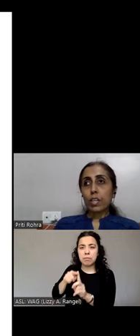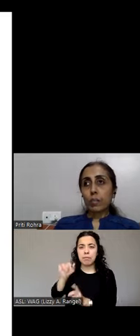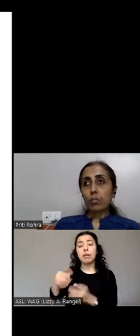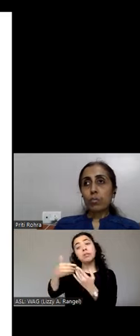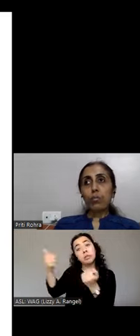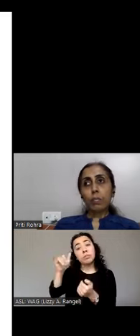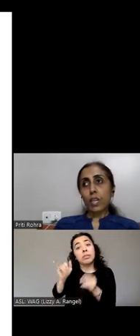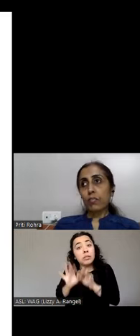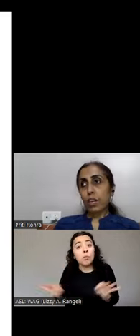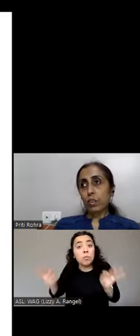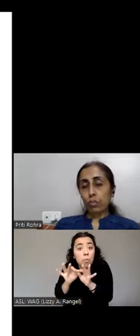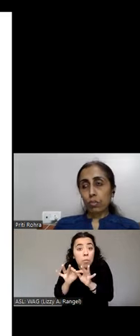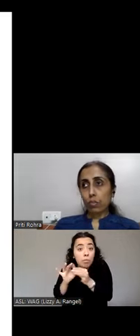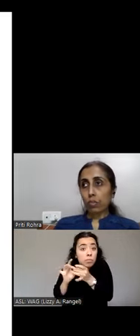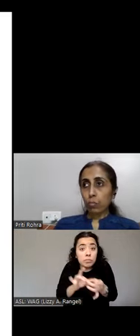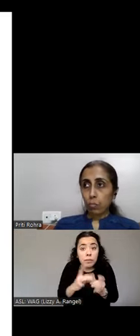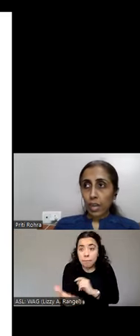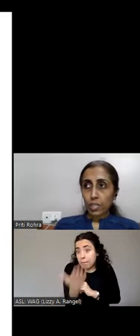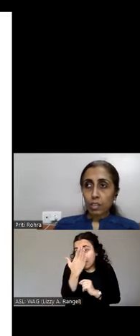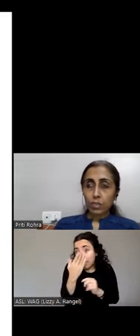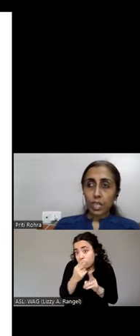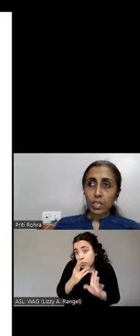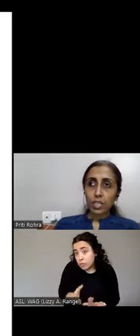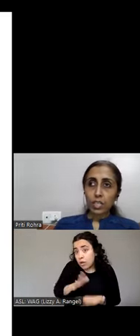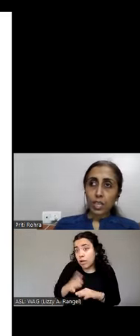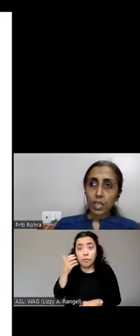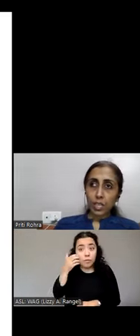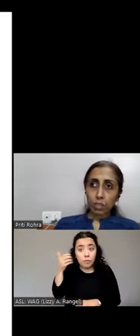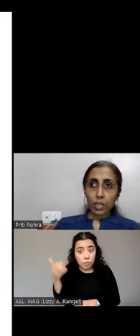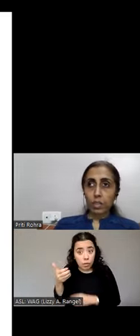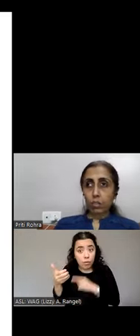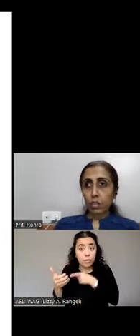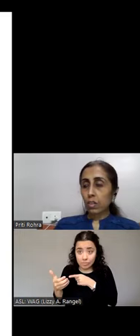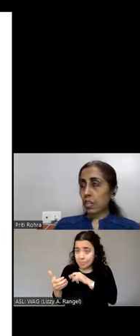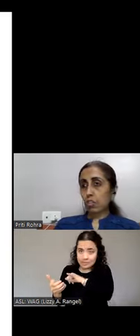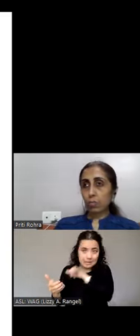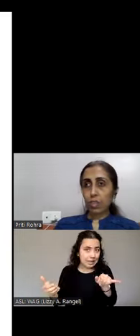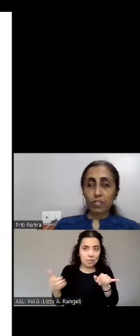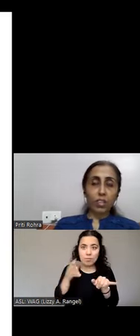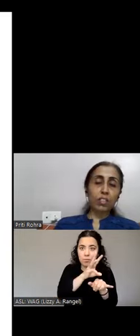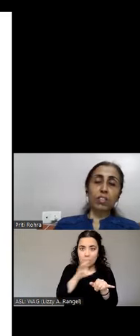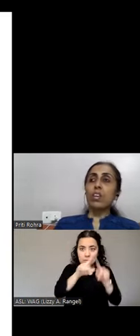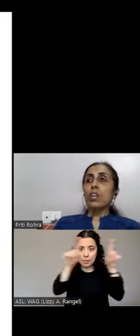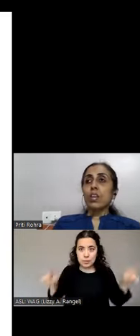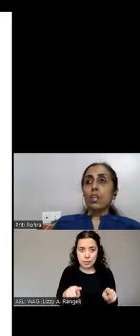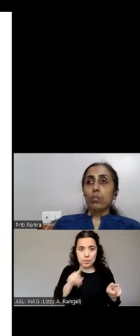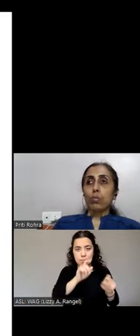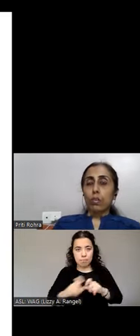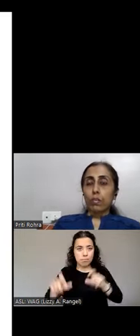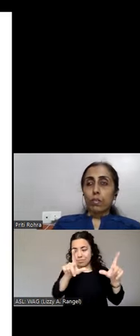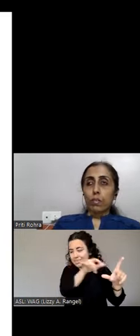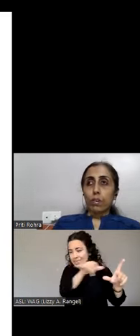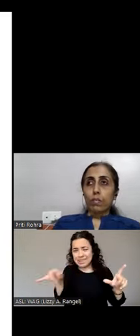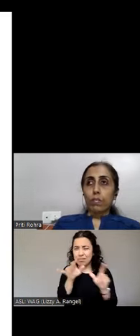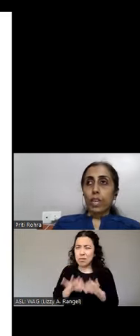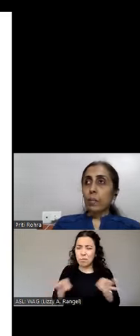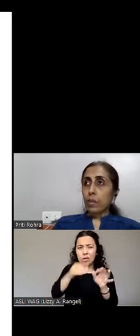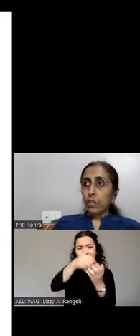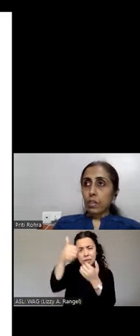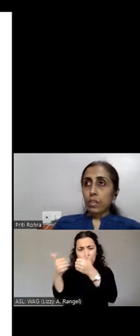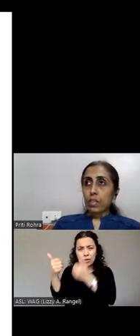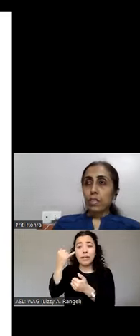comes to magnifier users on the separator side as well as the tester side. When a separator is